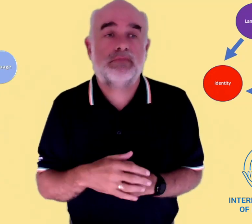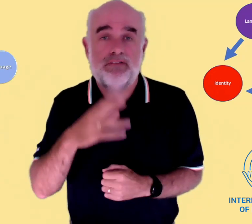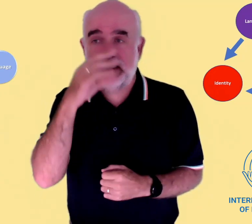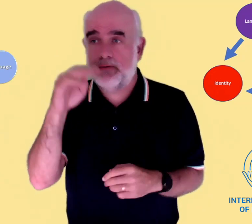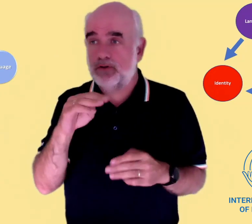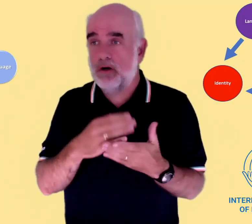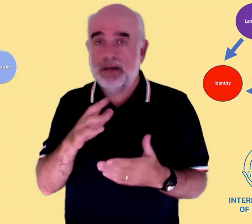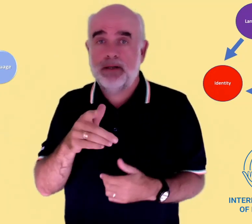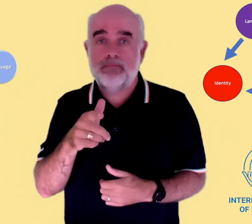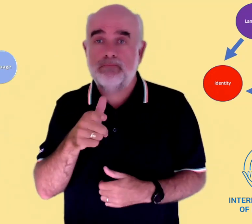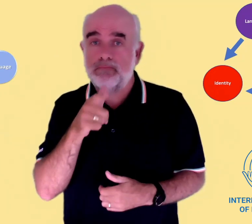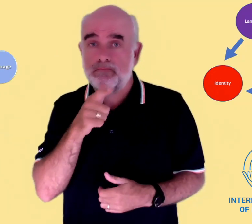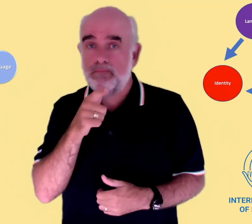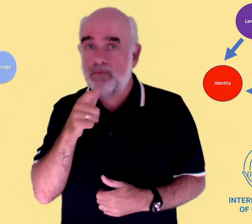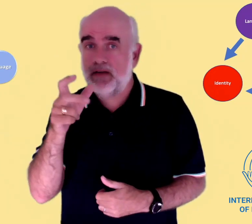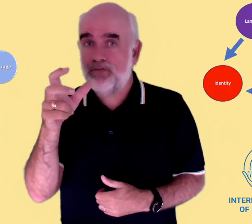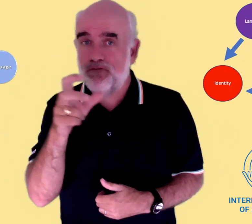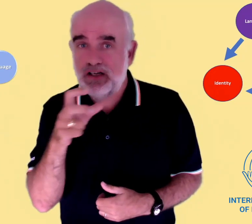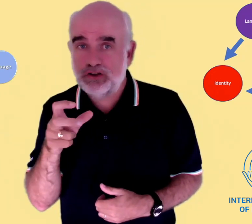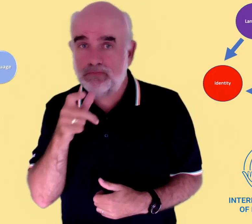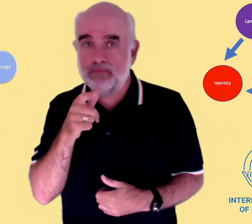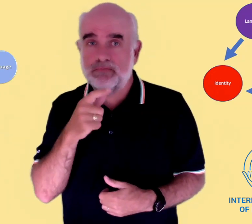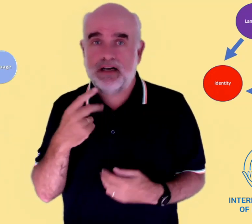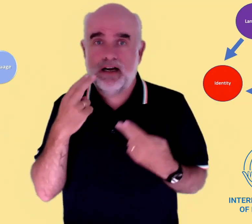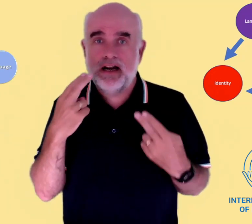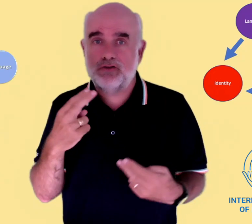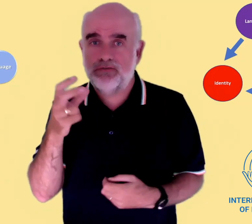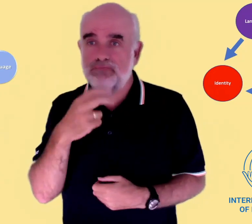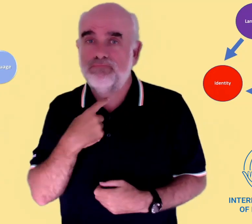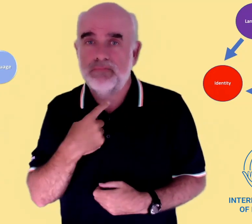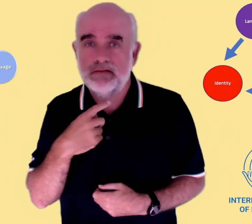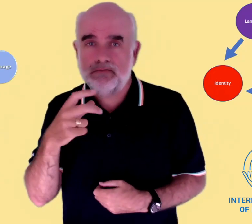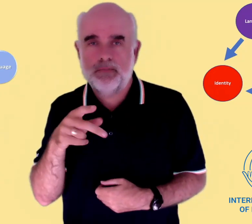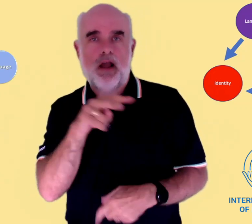some people may have spoken French as their native language, along with a French accent,